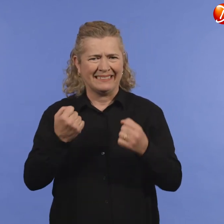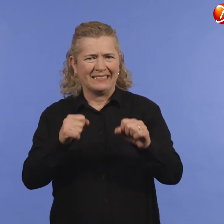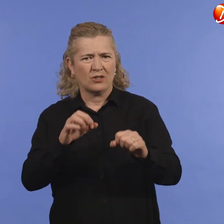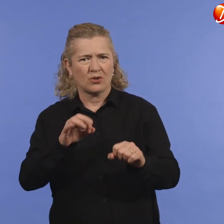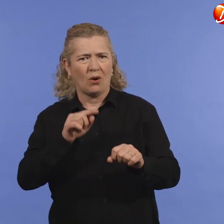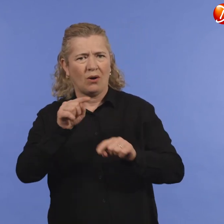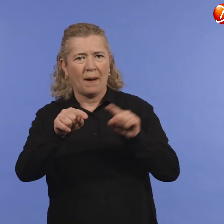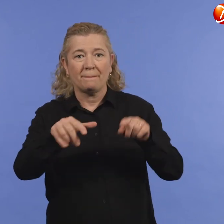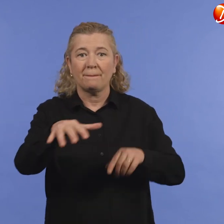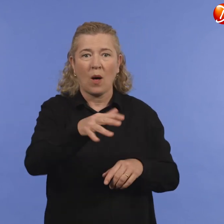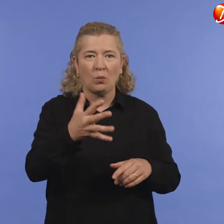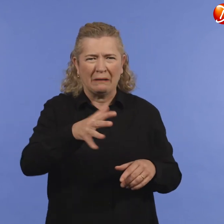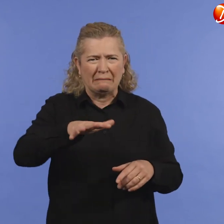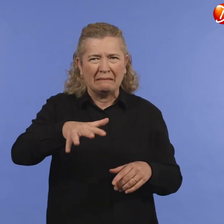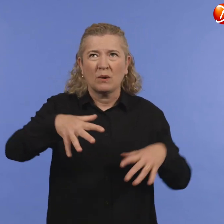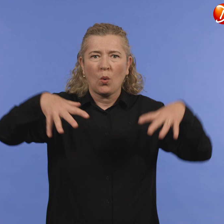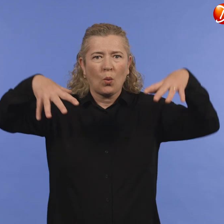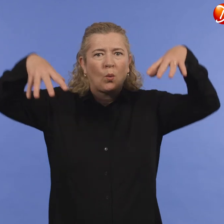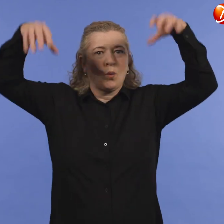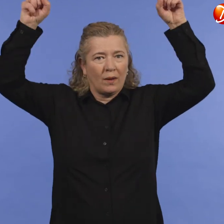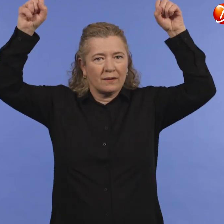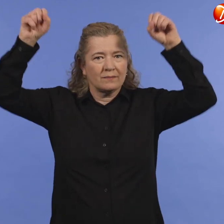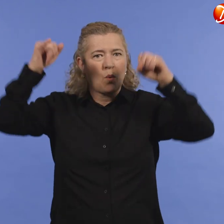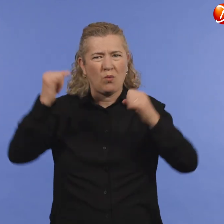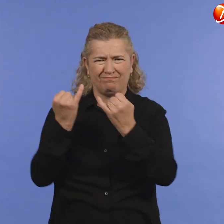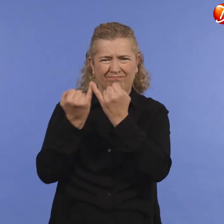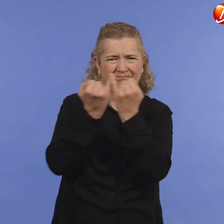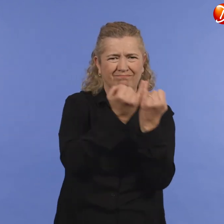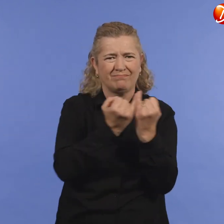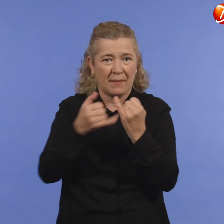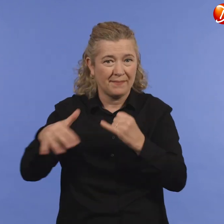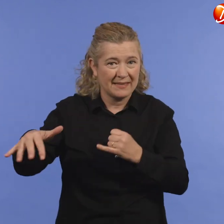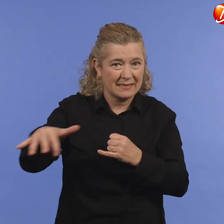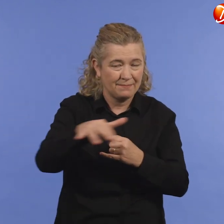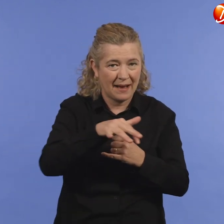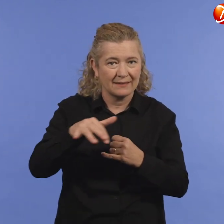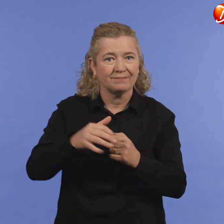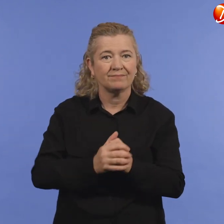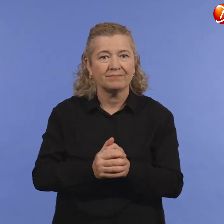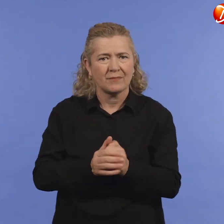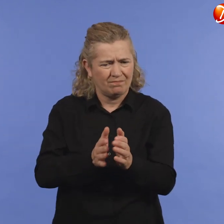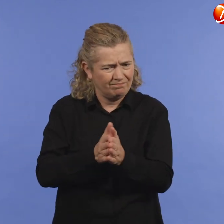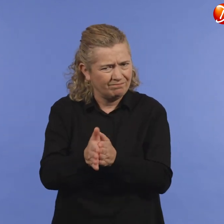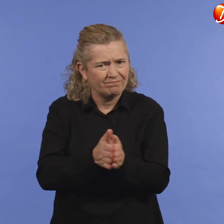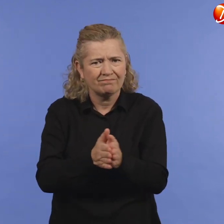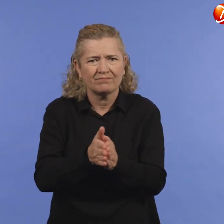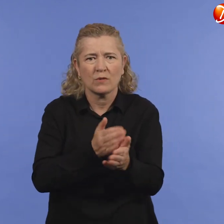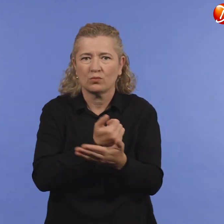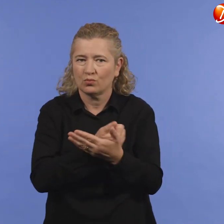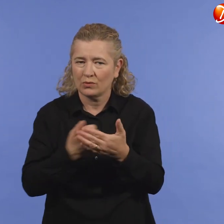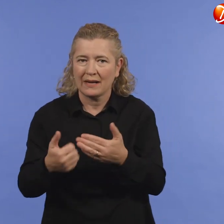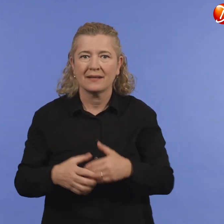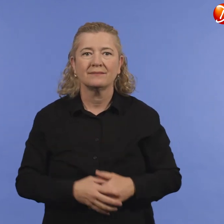Avoiding poorly ventilated or crowded spaces; and Washing your hands regularly.